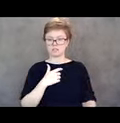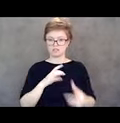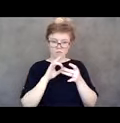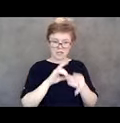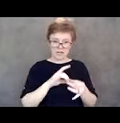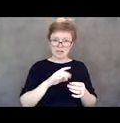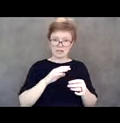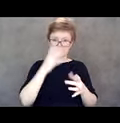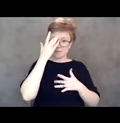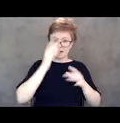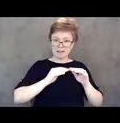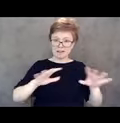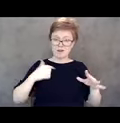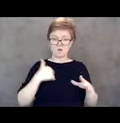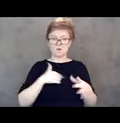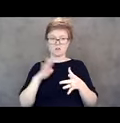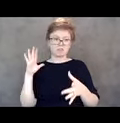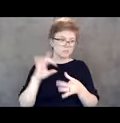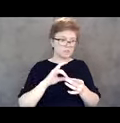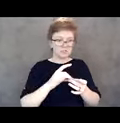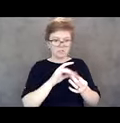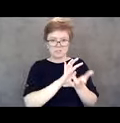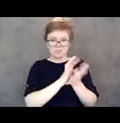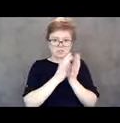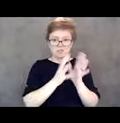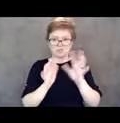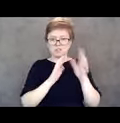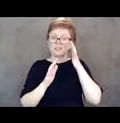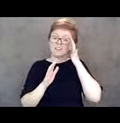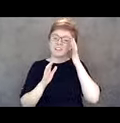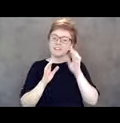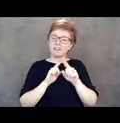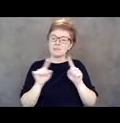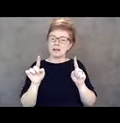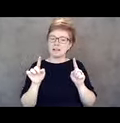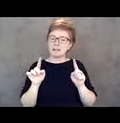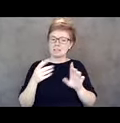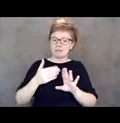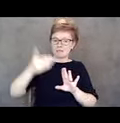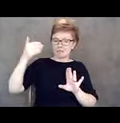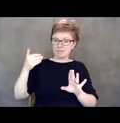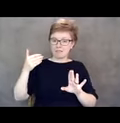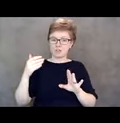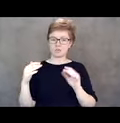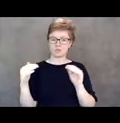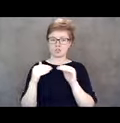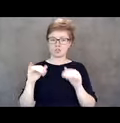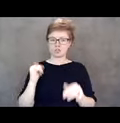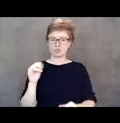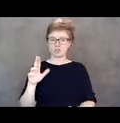the people that came before us rallied around justice for all, when it comes to disability.